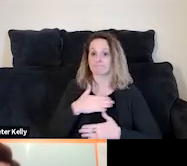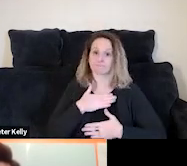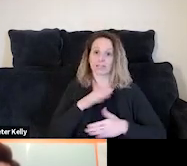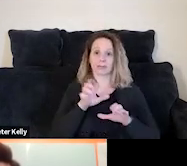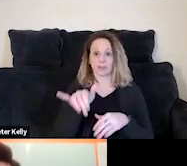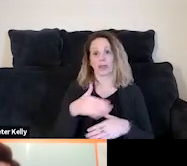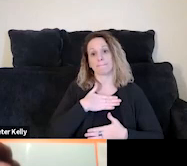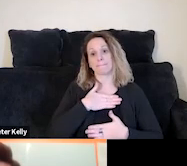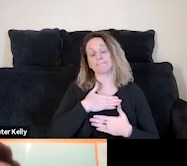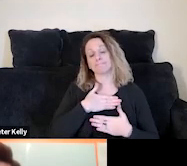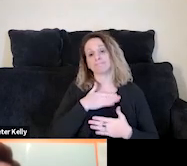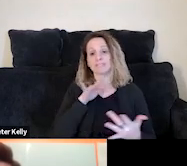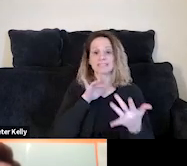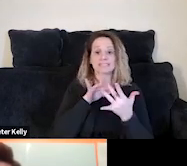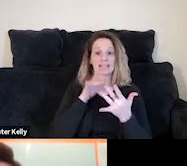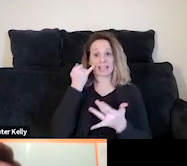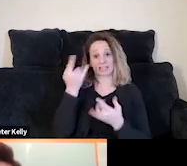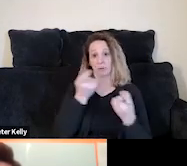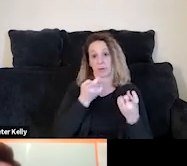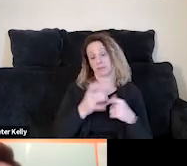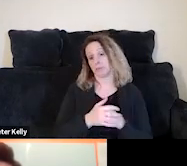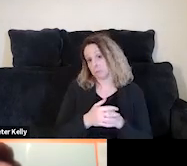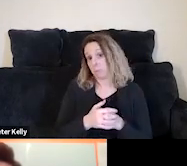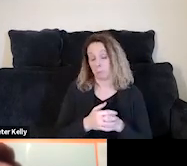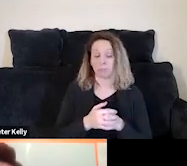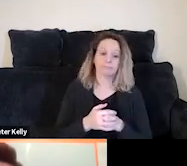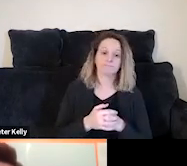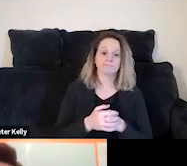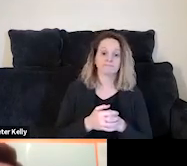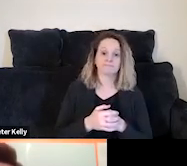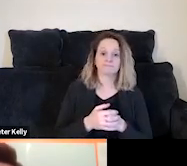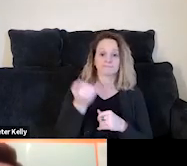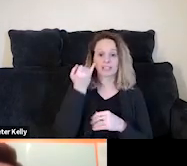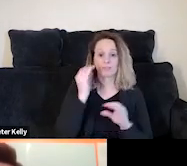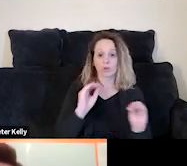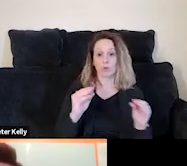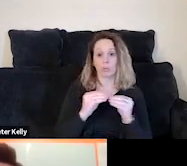So, please reach out to us if you have any questions. And if there aren't any,